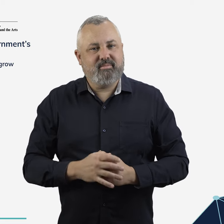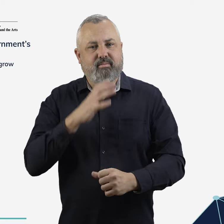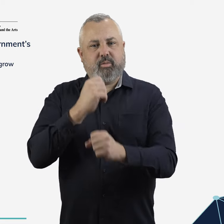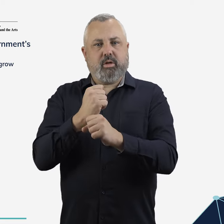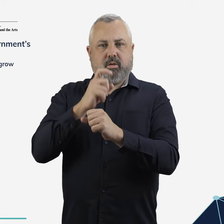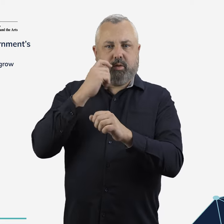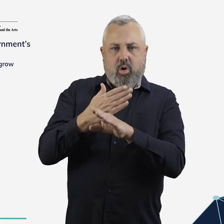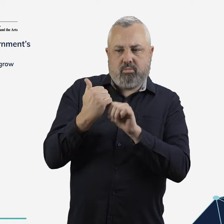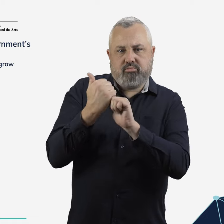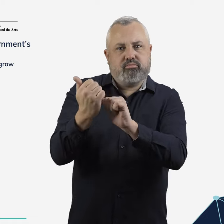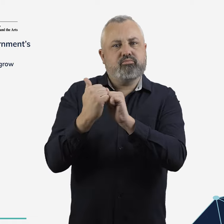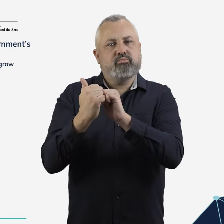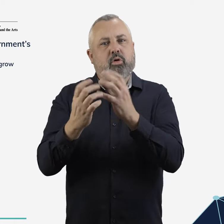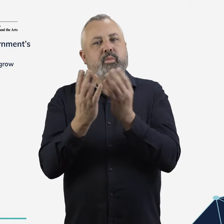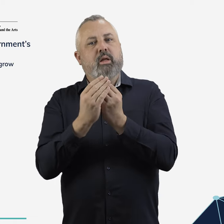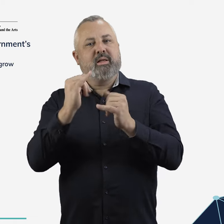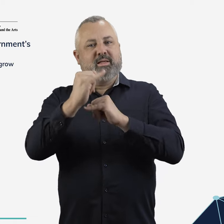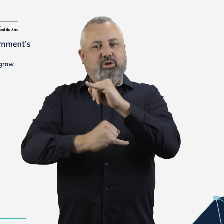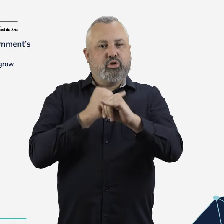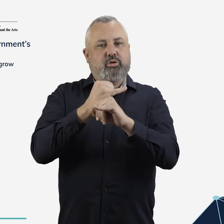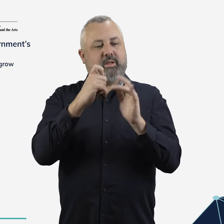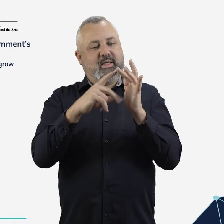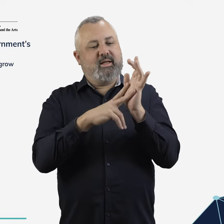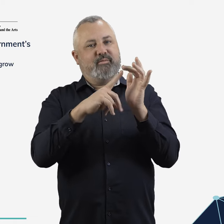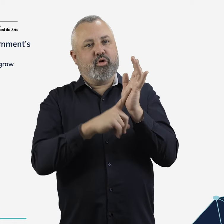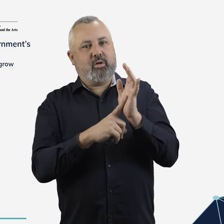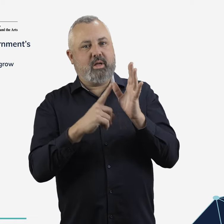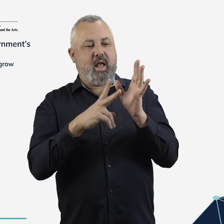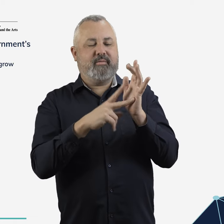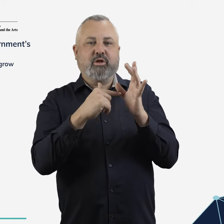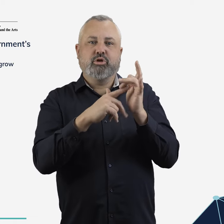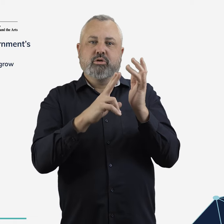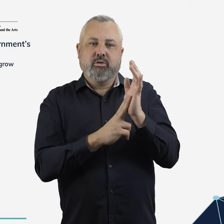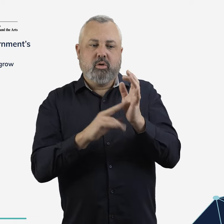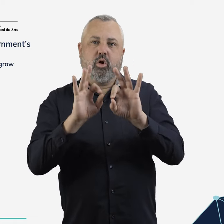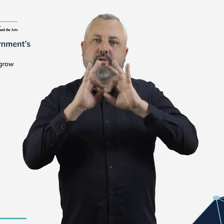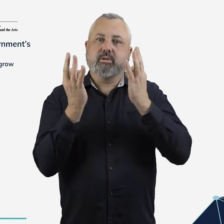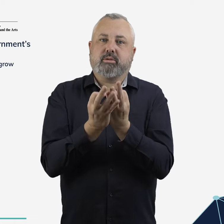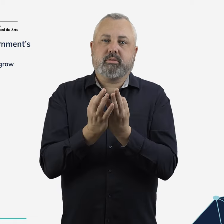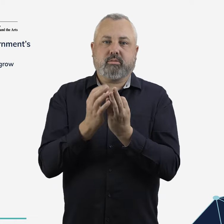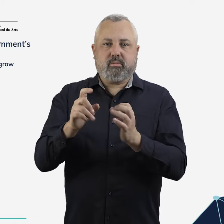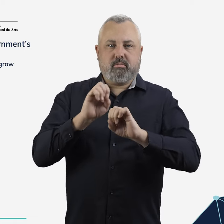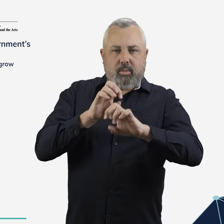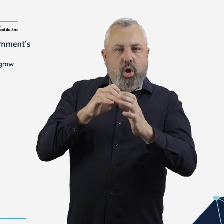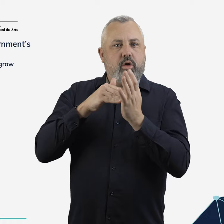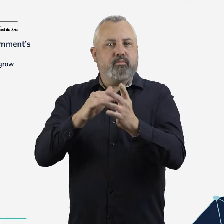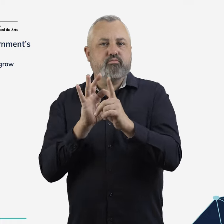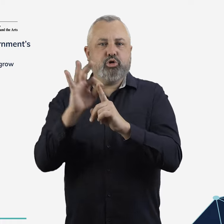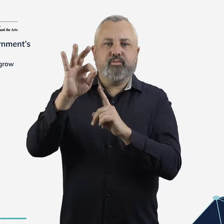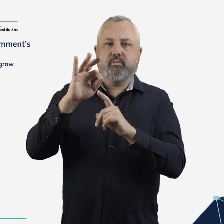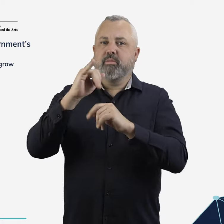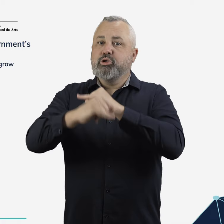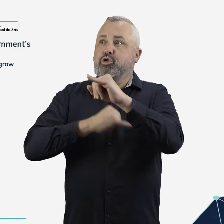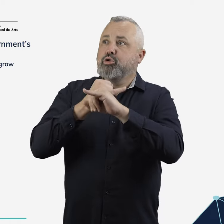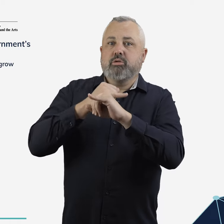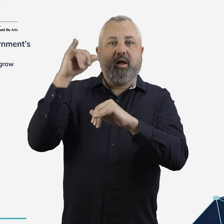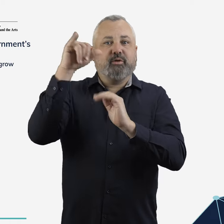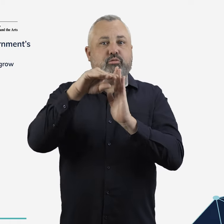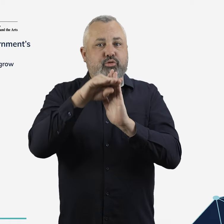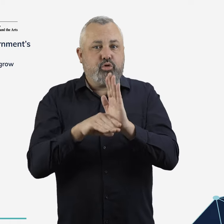We will continue to work through the International Civil Aviation Organization to improve international aviation rules,